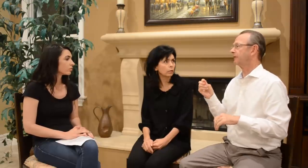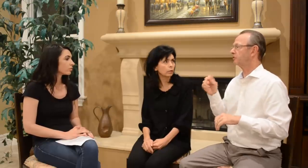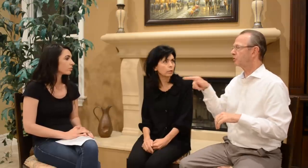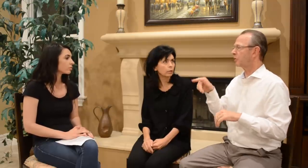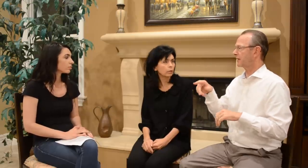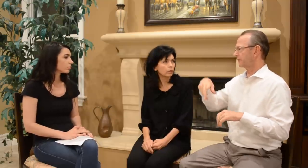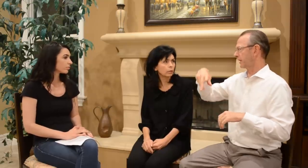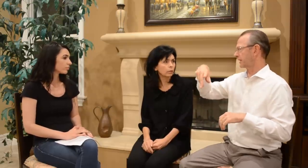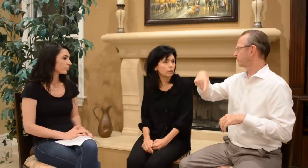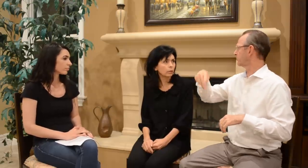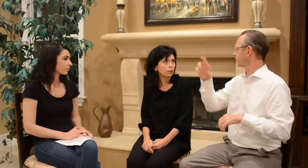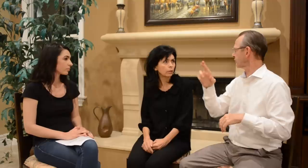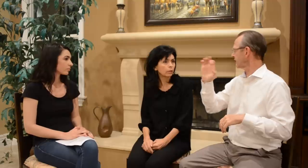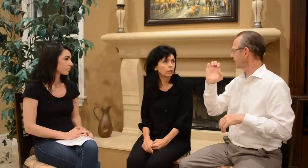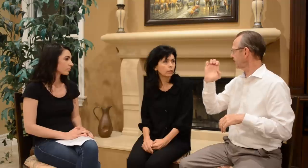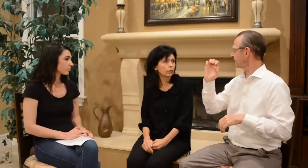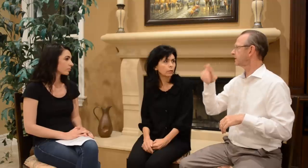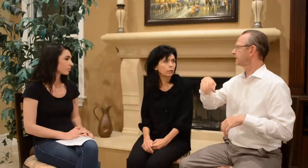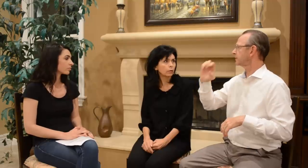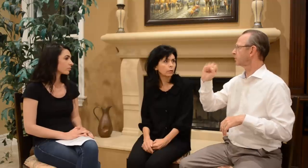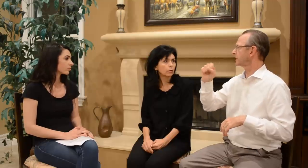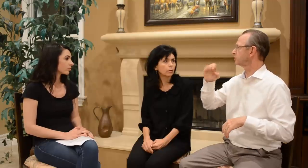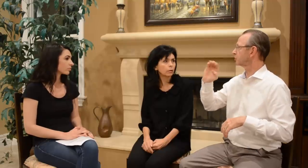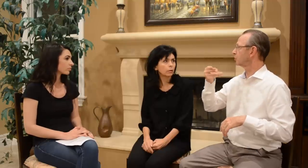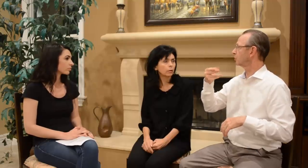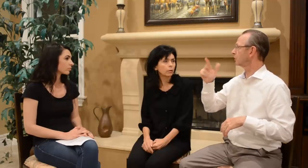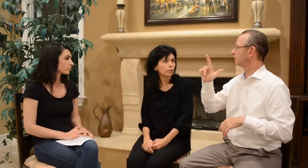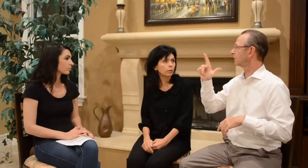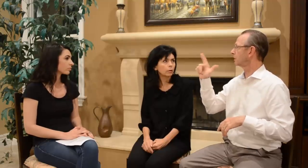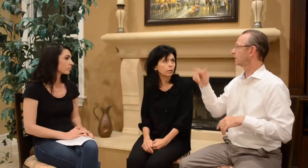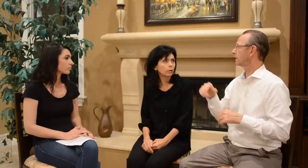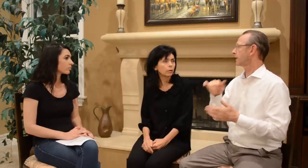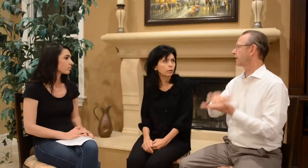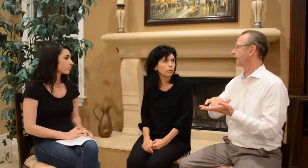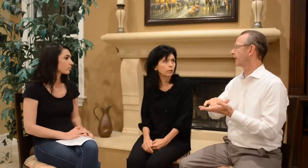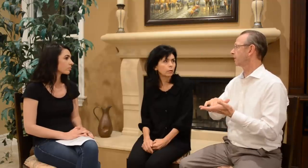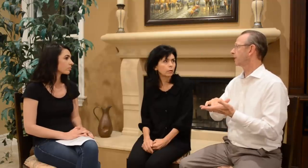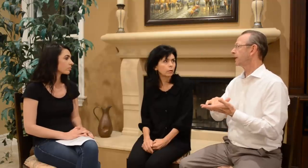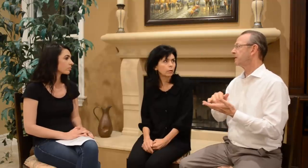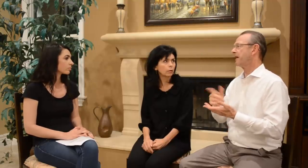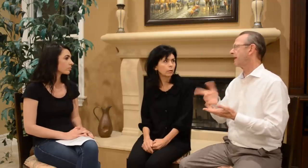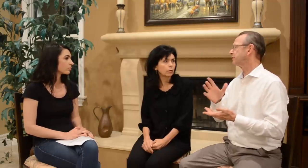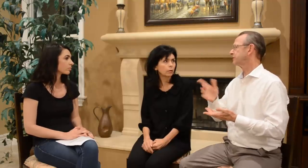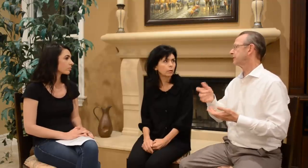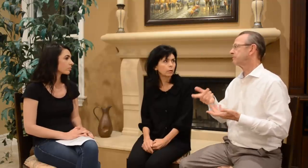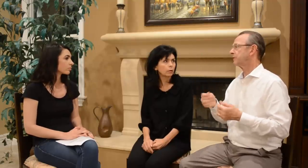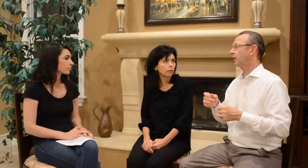and you went for like preschool there and that was...